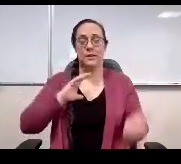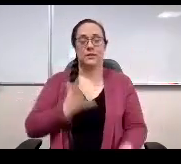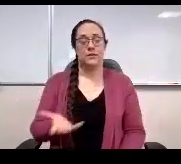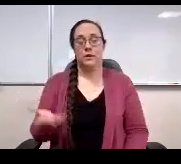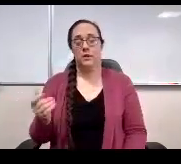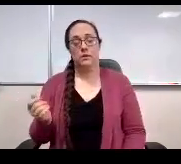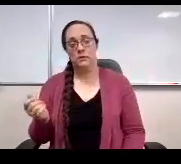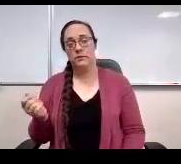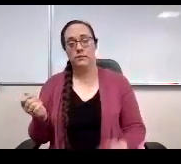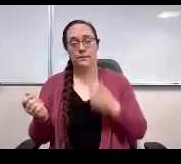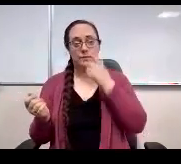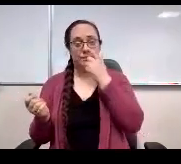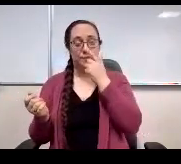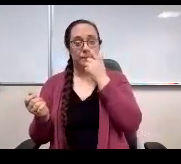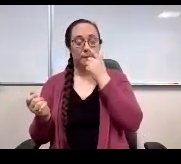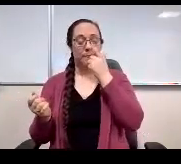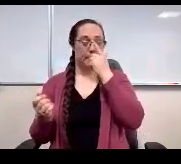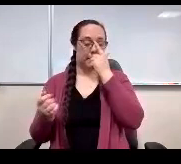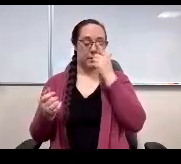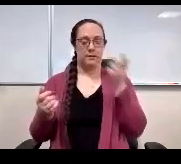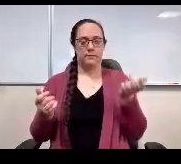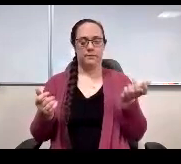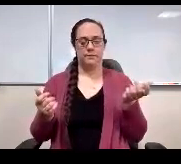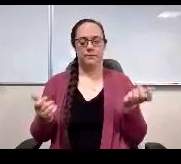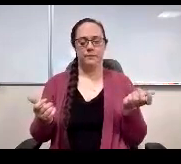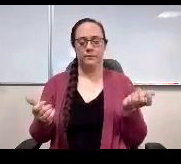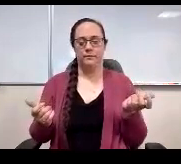Well, I, frankly, I don't.